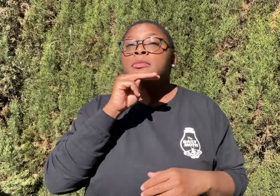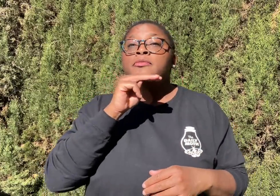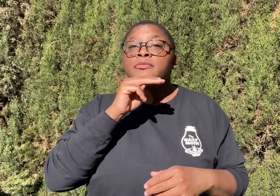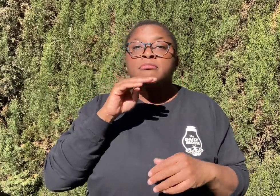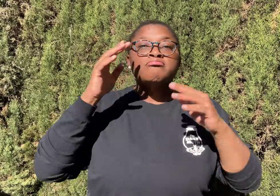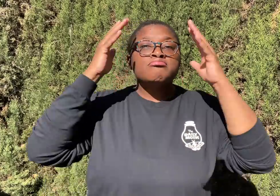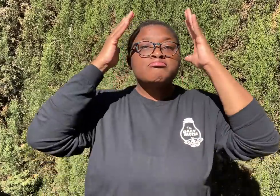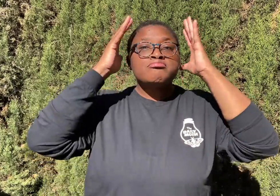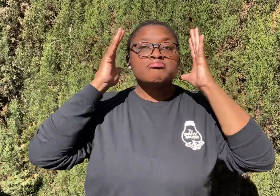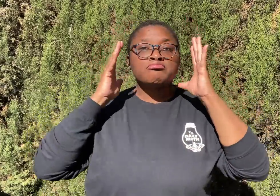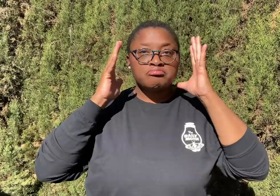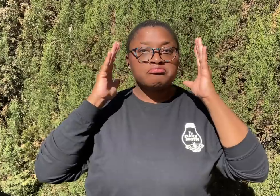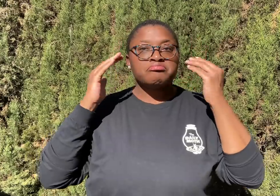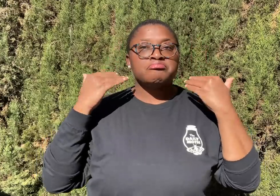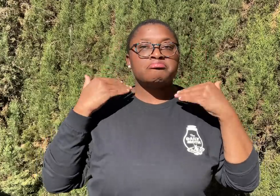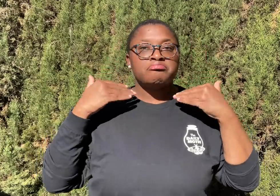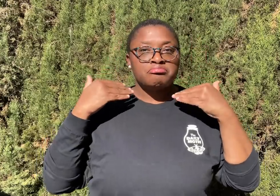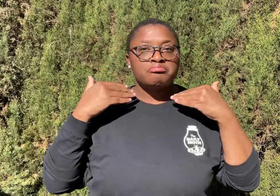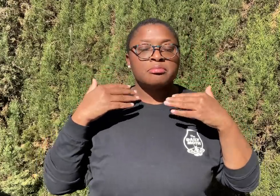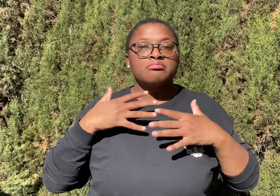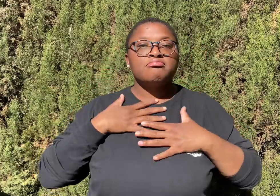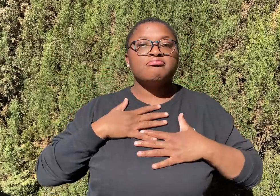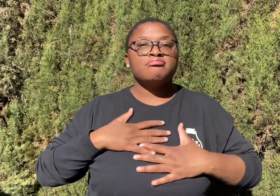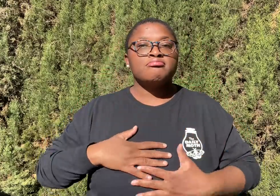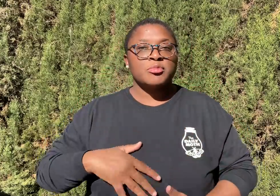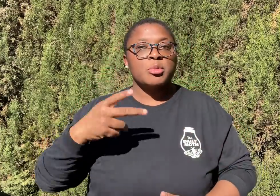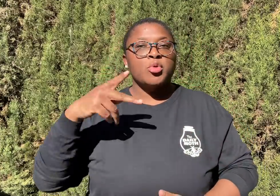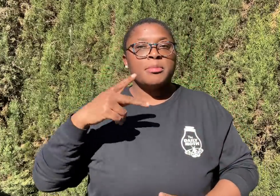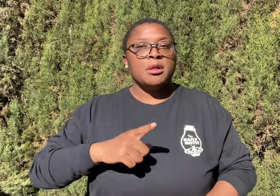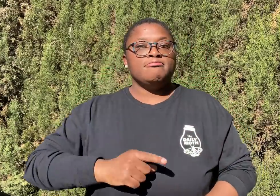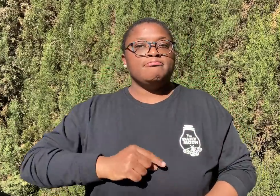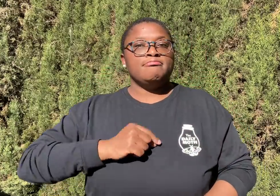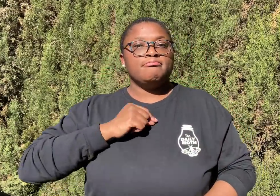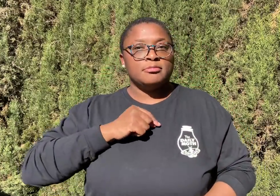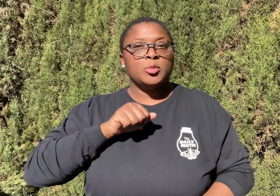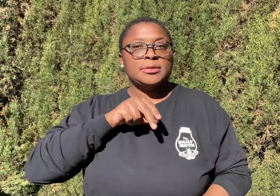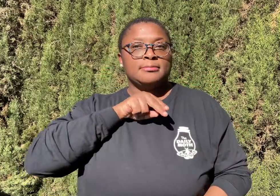Mavrick had shoulder-length hair, wore a purple dress